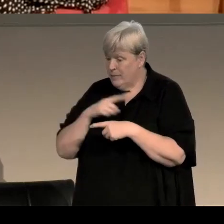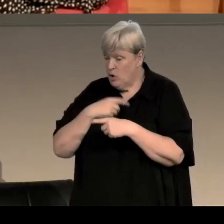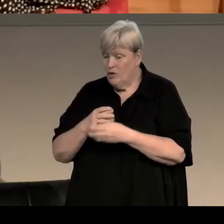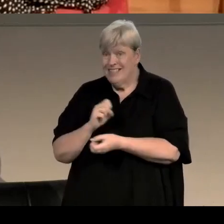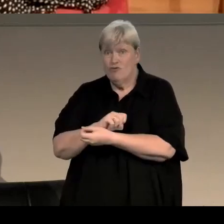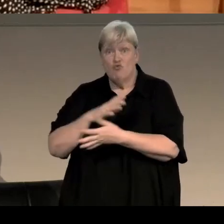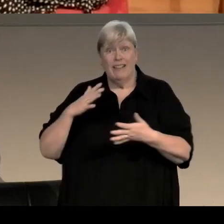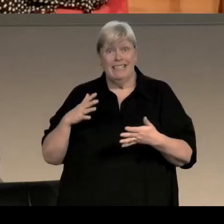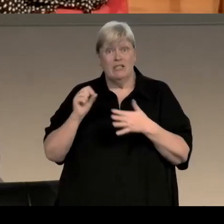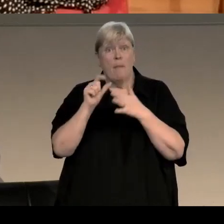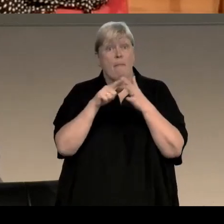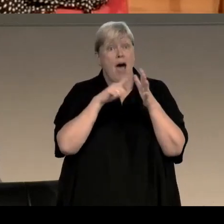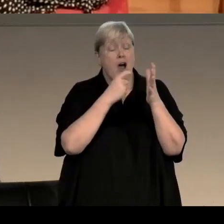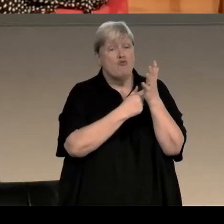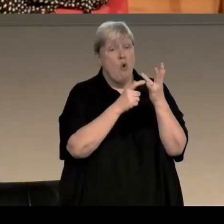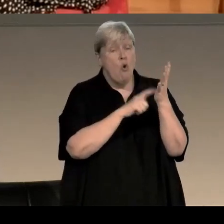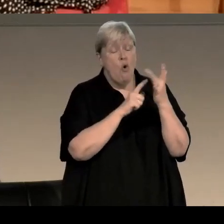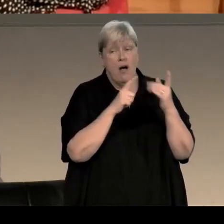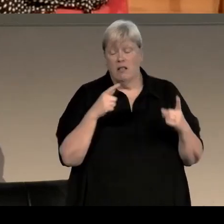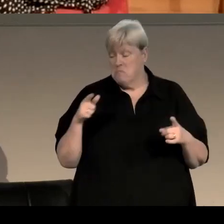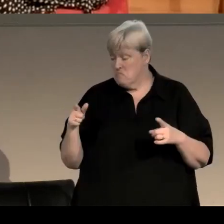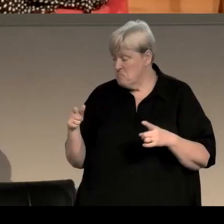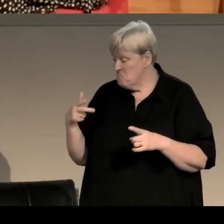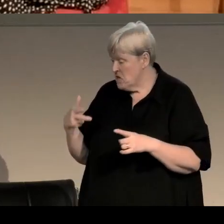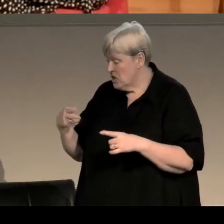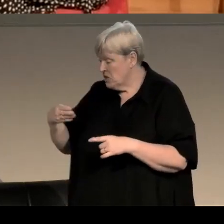And that was 86 and my first novel came out in 87,